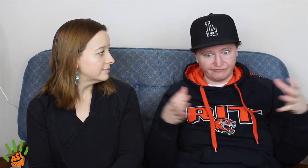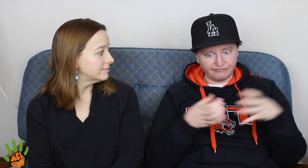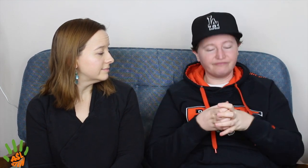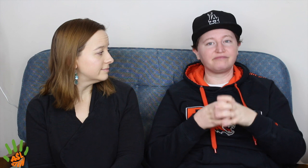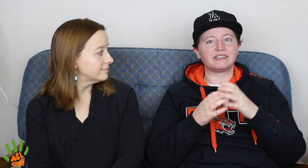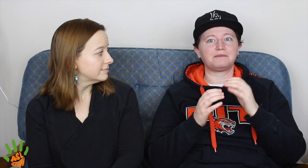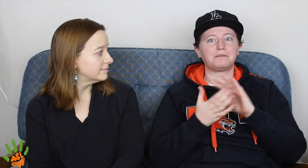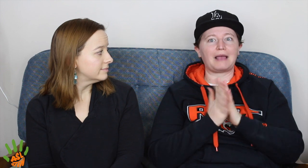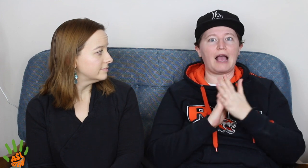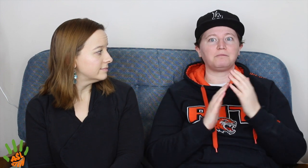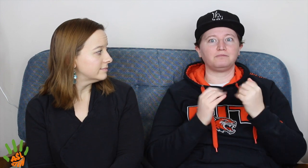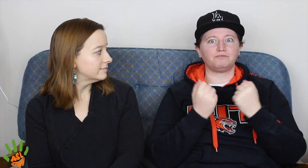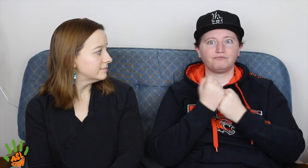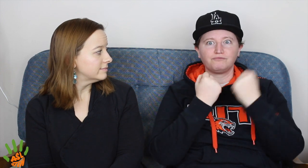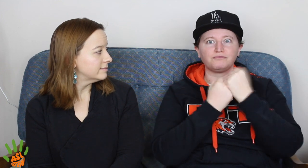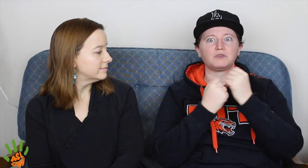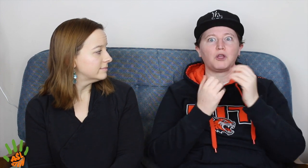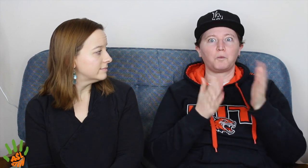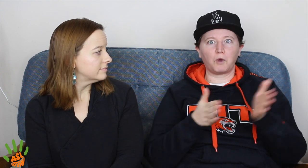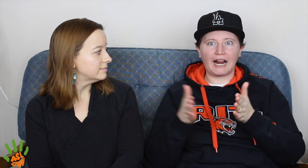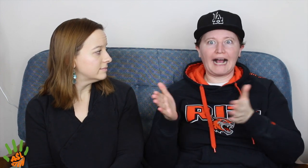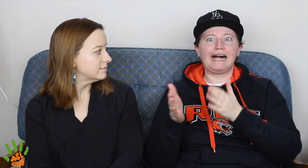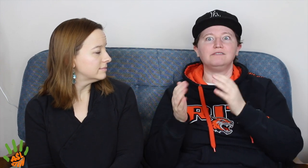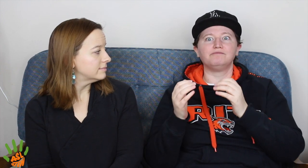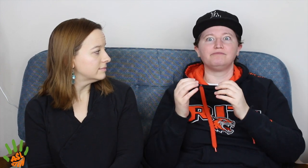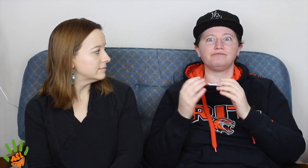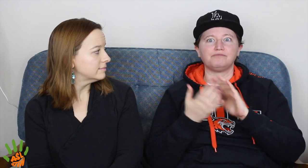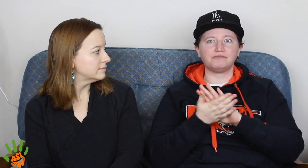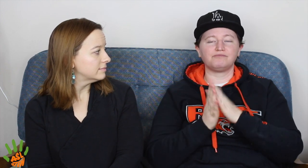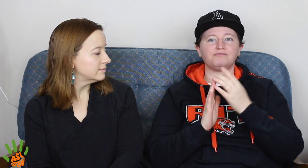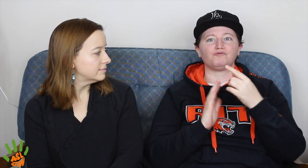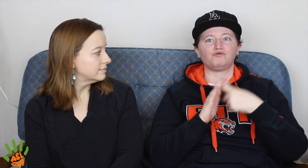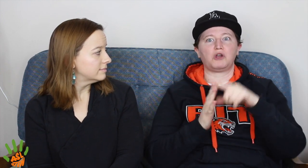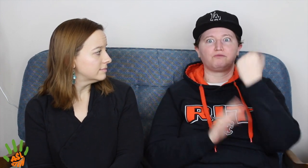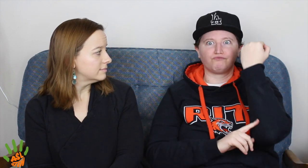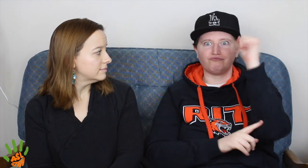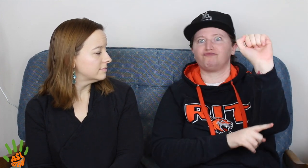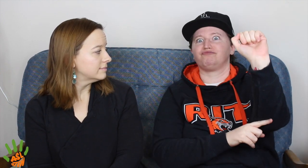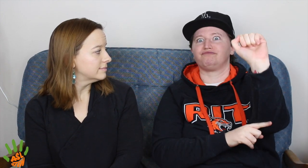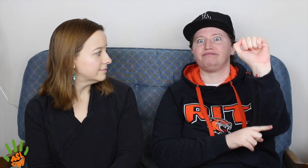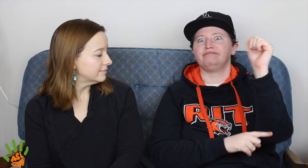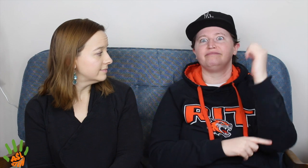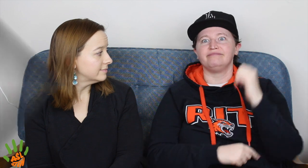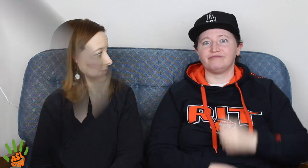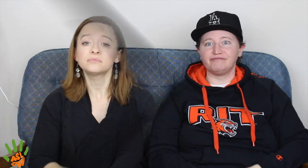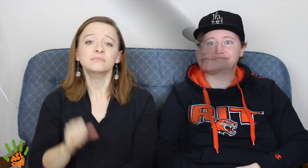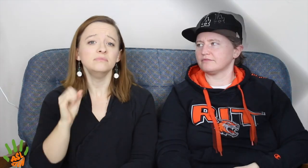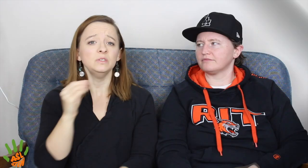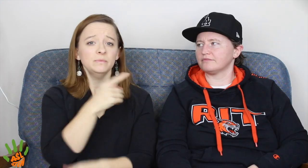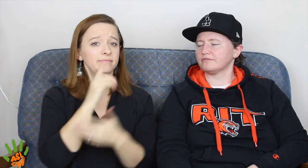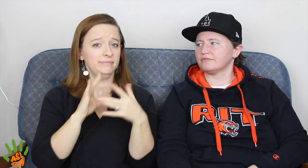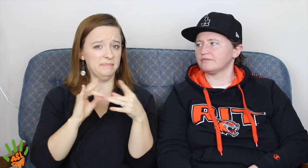So, they decided to get together and start a well organized protest.